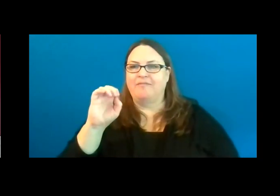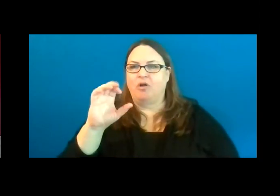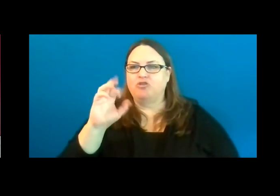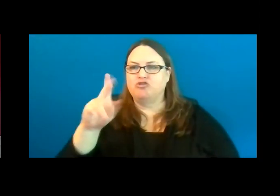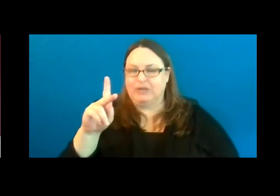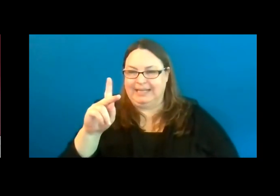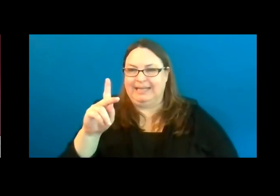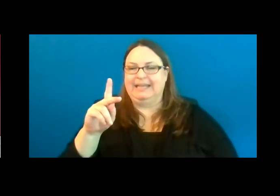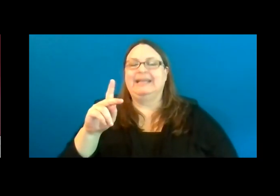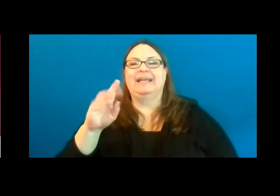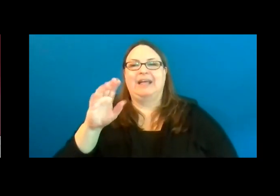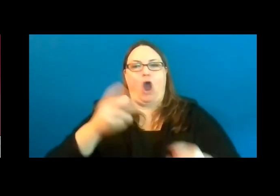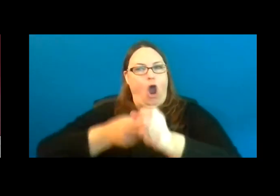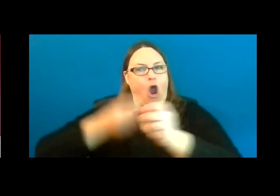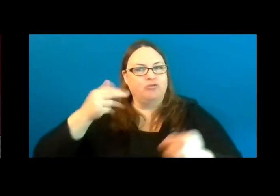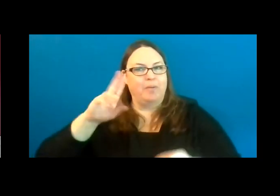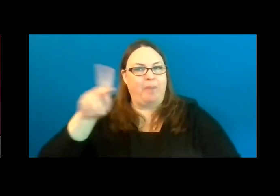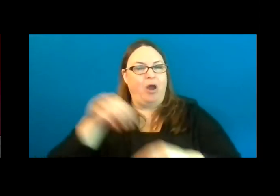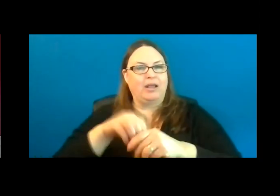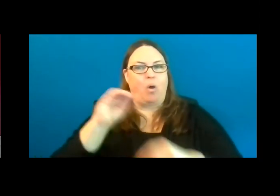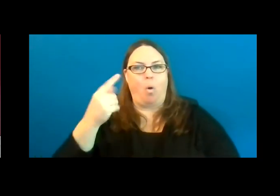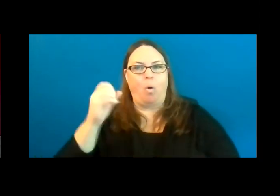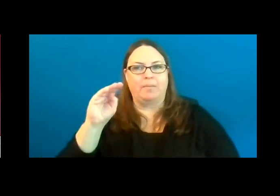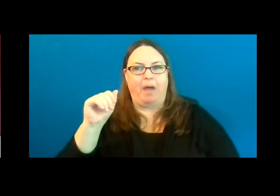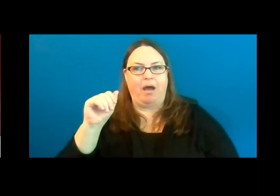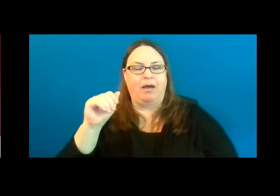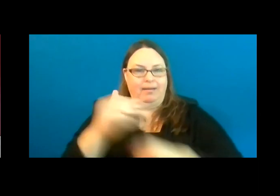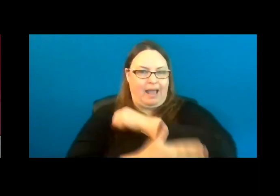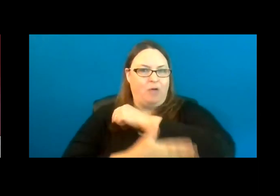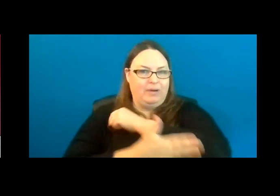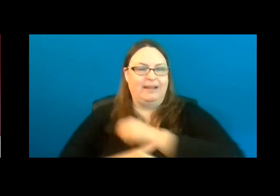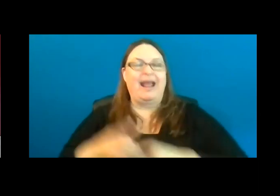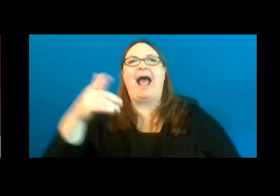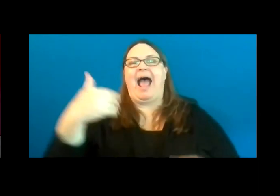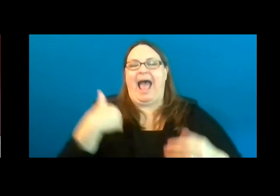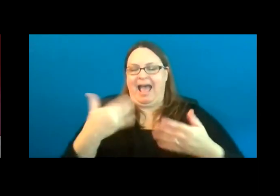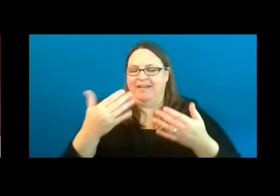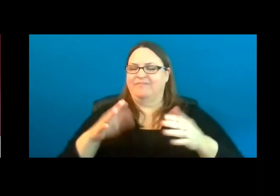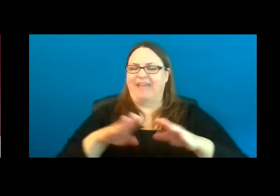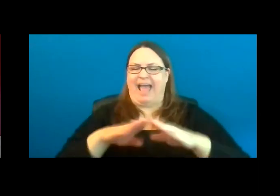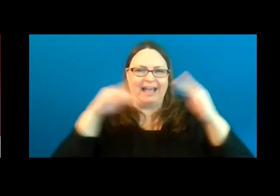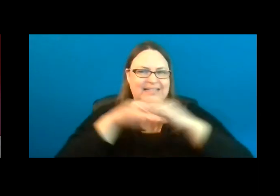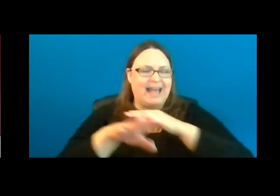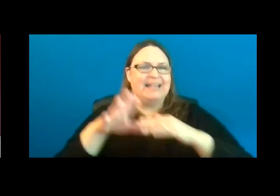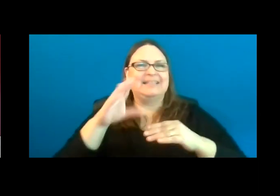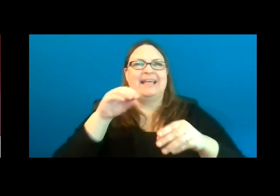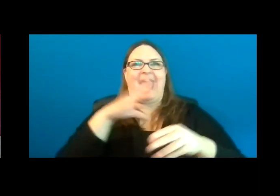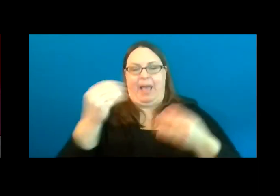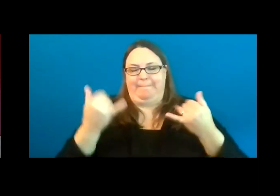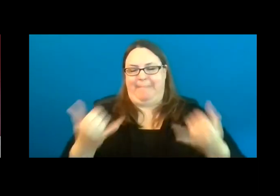Both facilities offer on-site instruction, accessible lanes and access and modern restroom facilities.